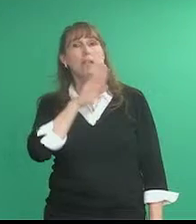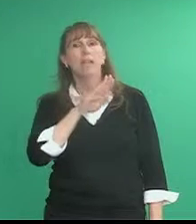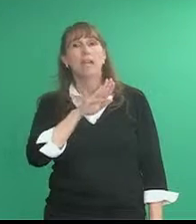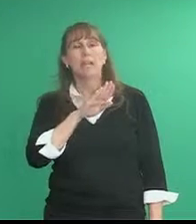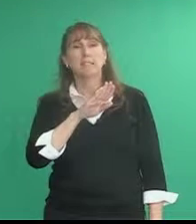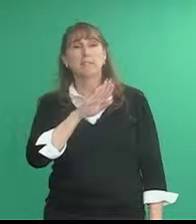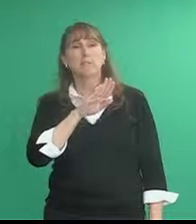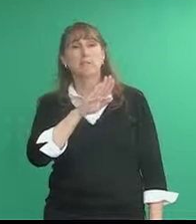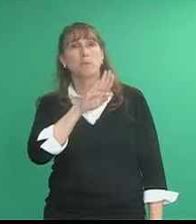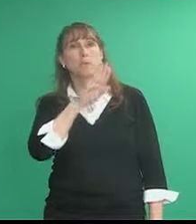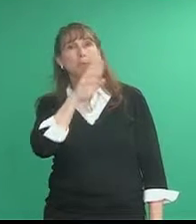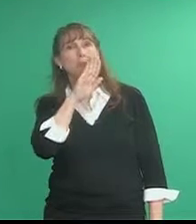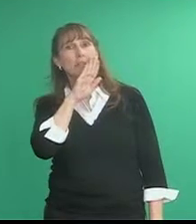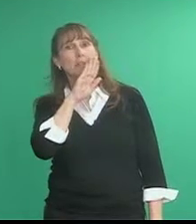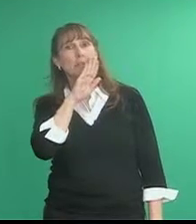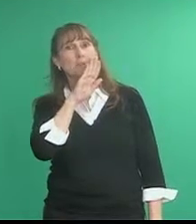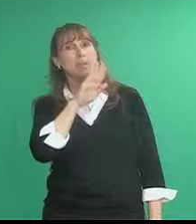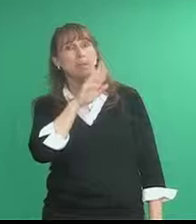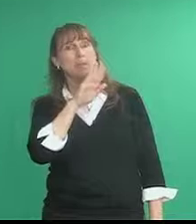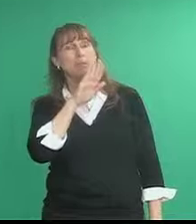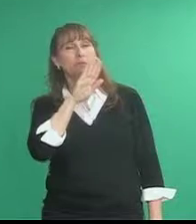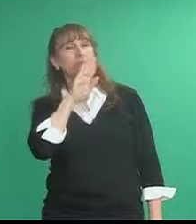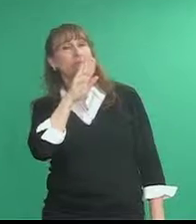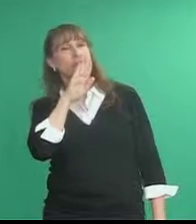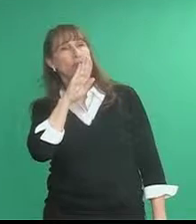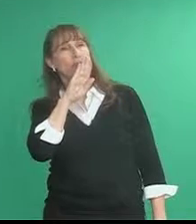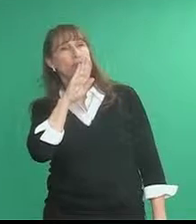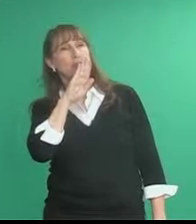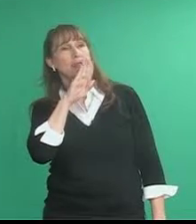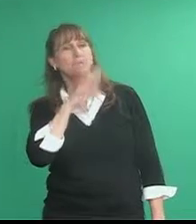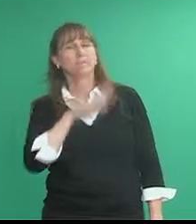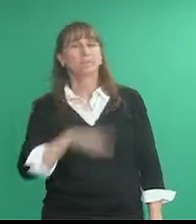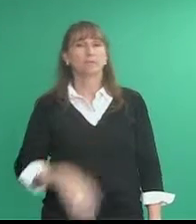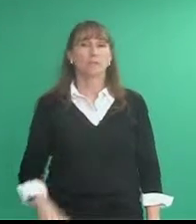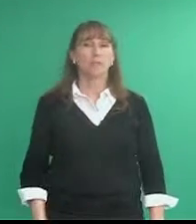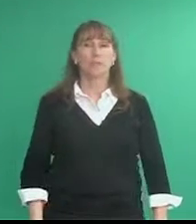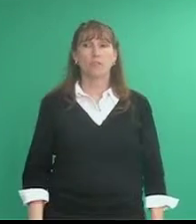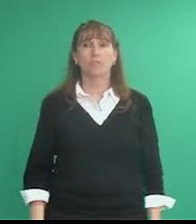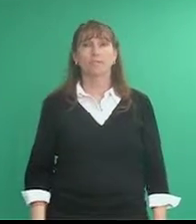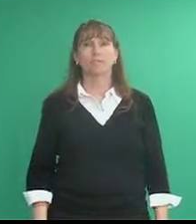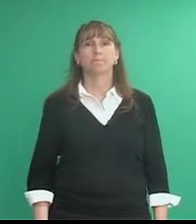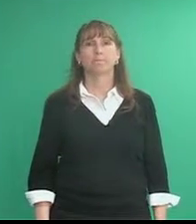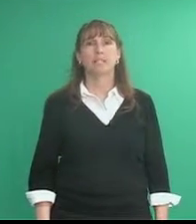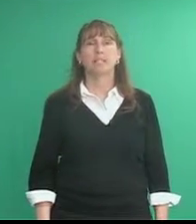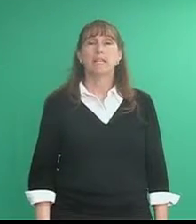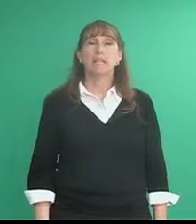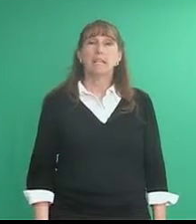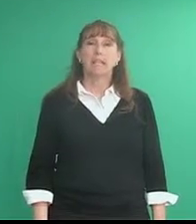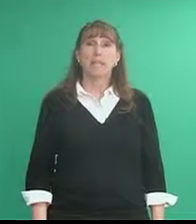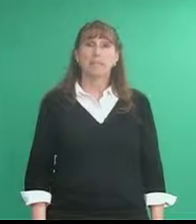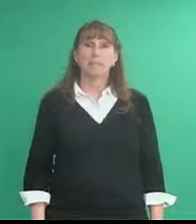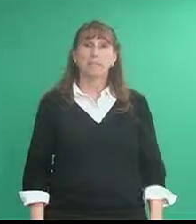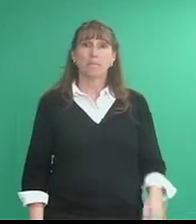as if you're being prevented from something 'cause you're frustrated frustrated hit